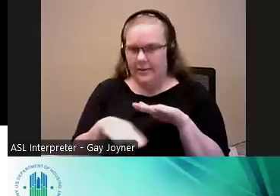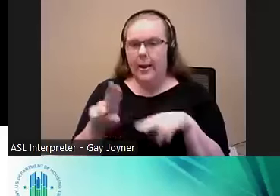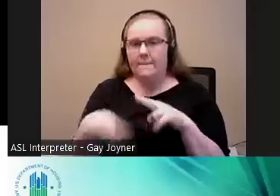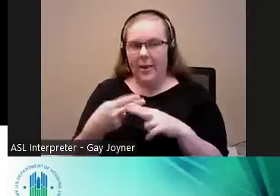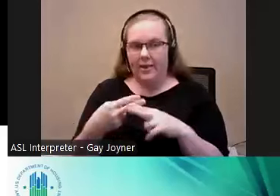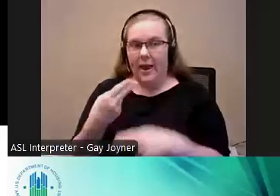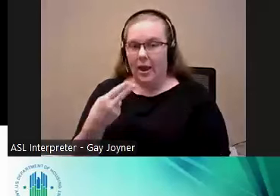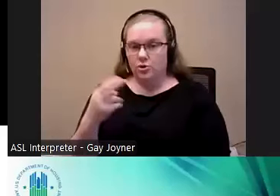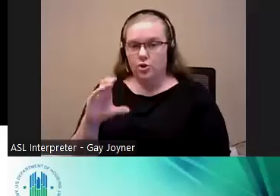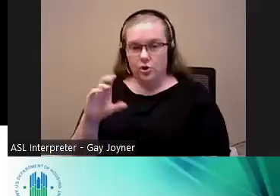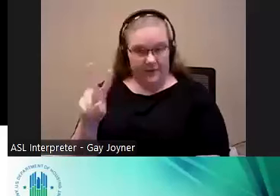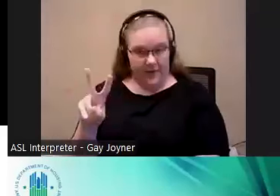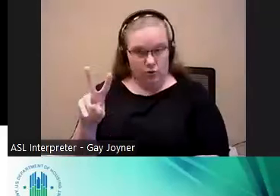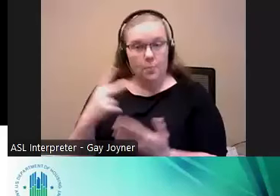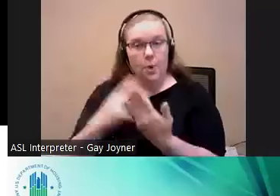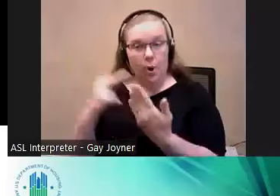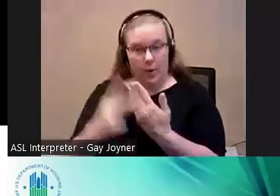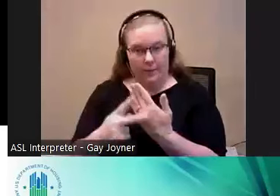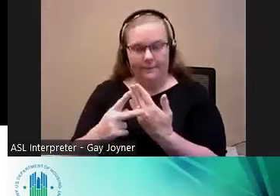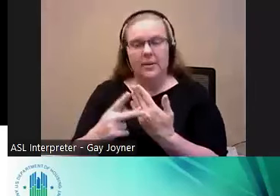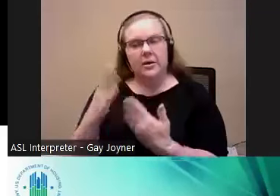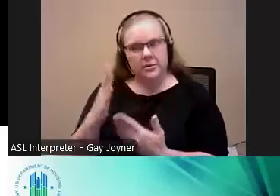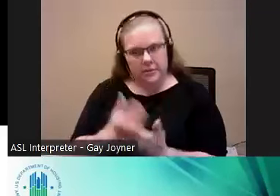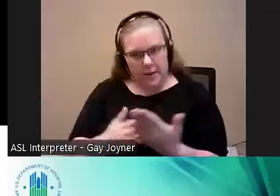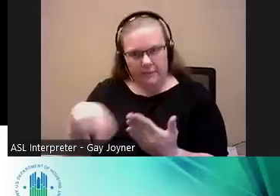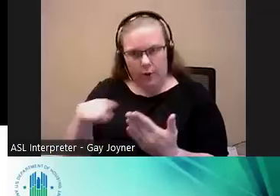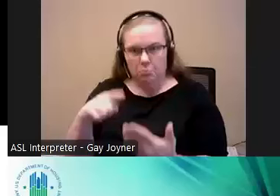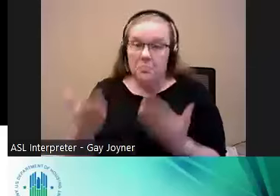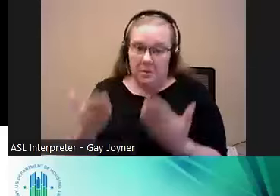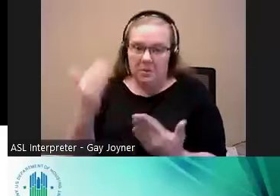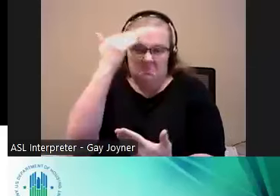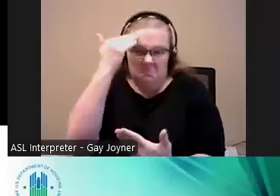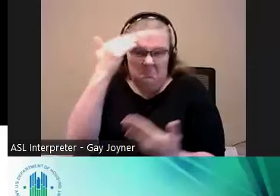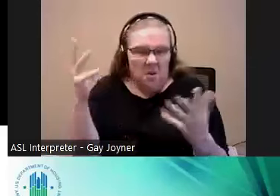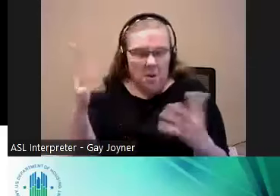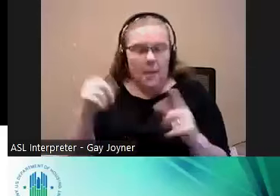program. I'm sure for some of you this is a review, but for some context and